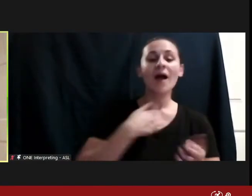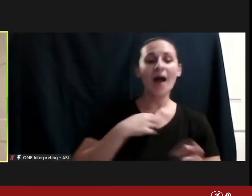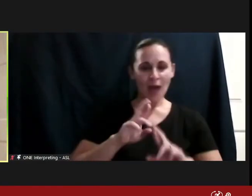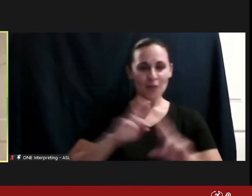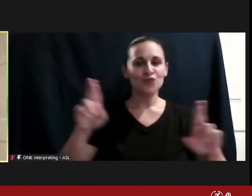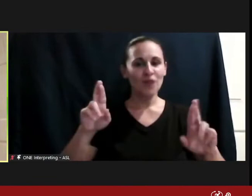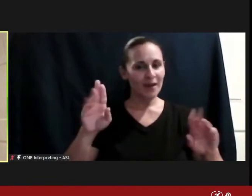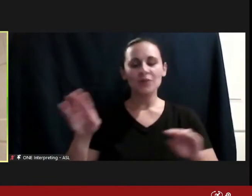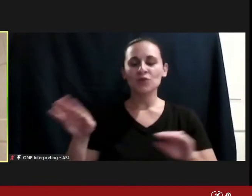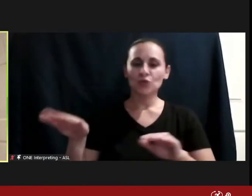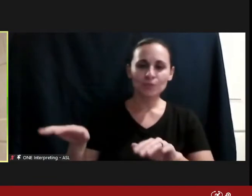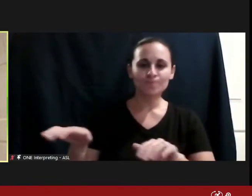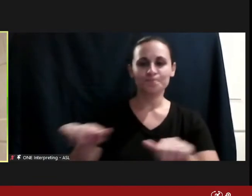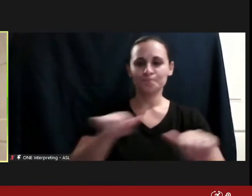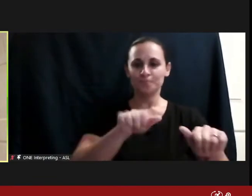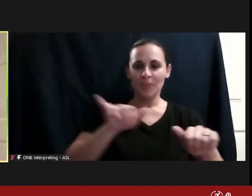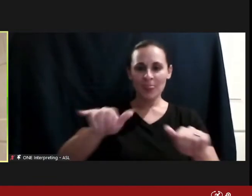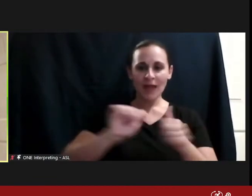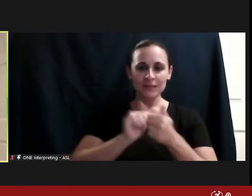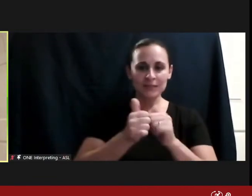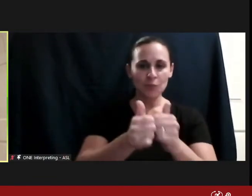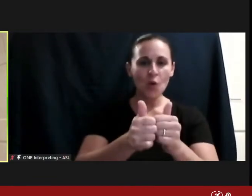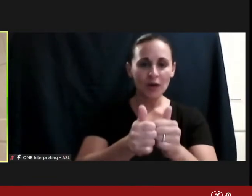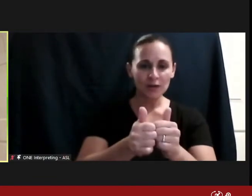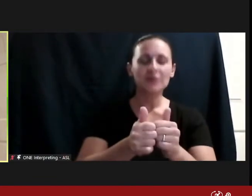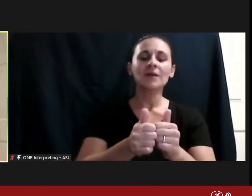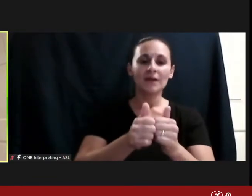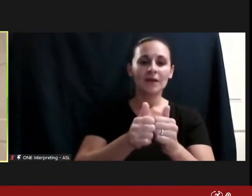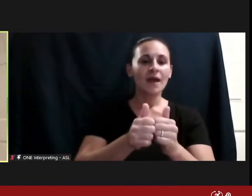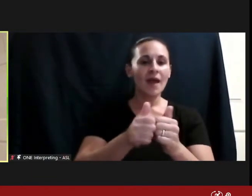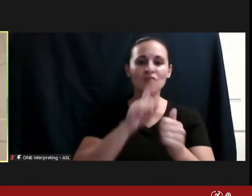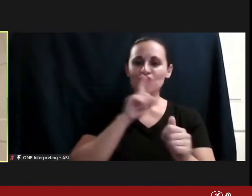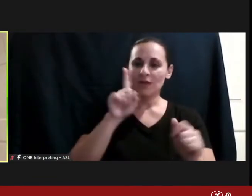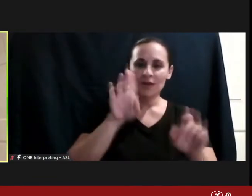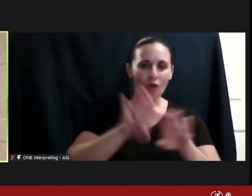sport, and that really opened up the country geographically for me, and I didn't have to